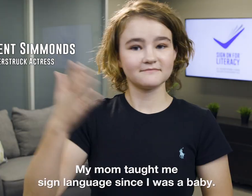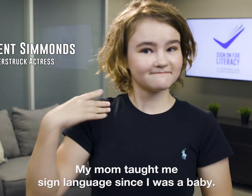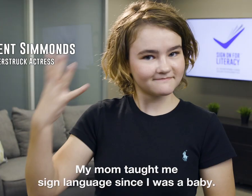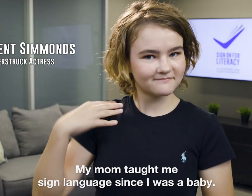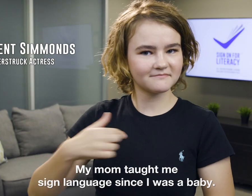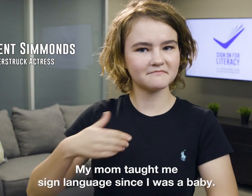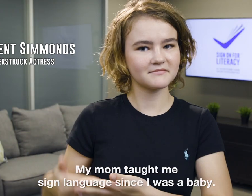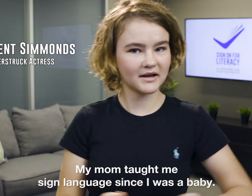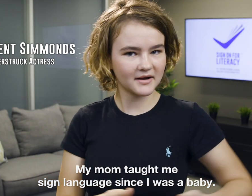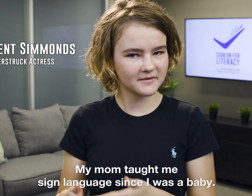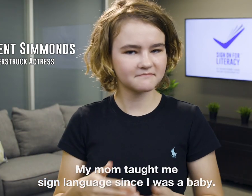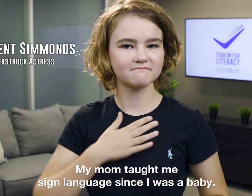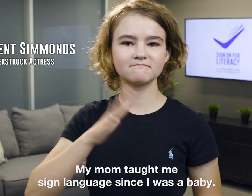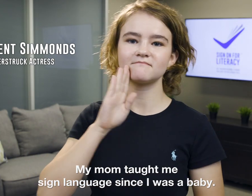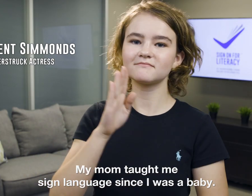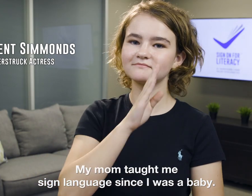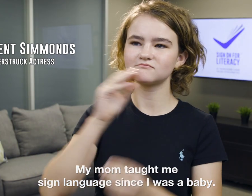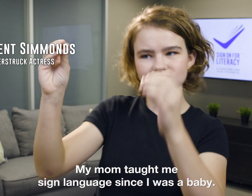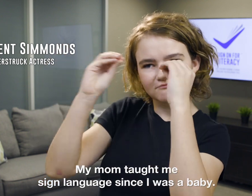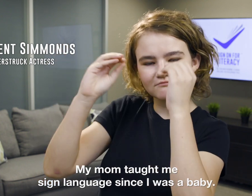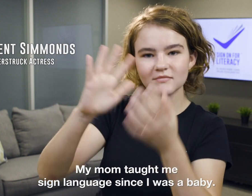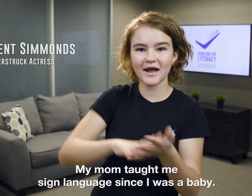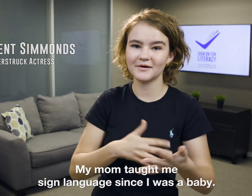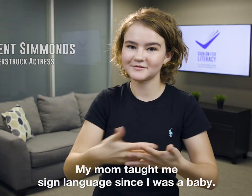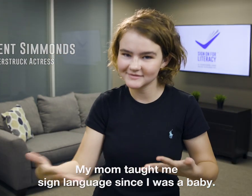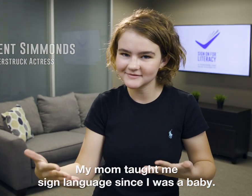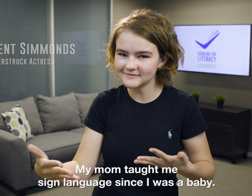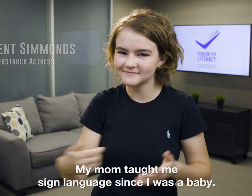My mom taught me sign language since I was a baby.